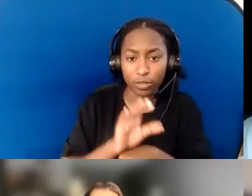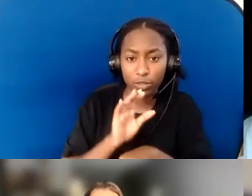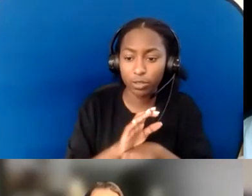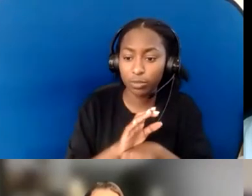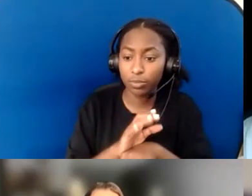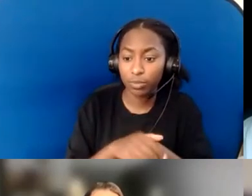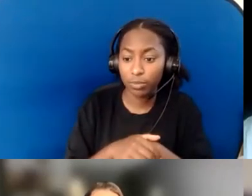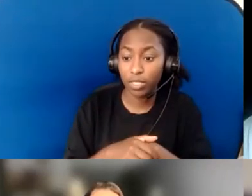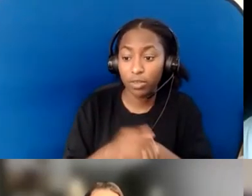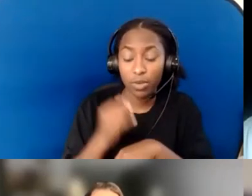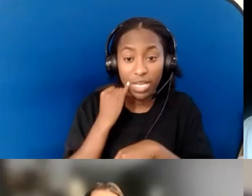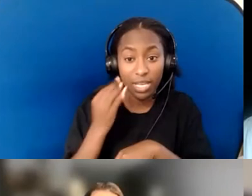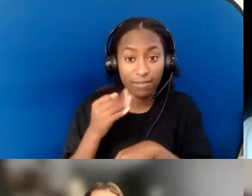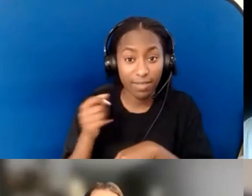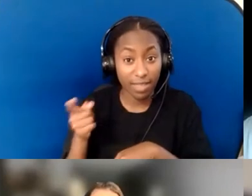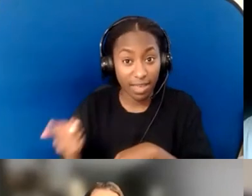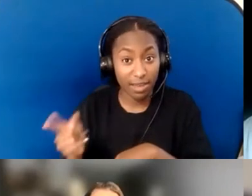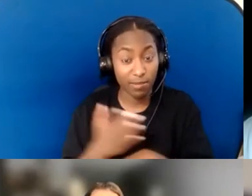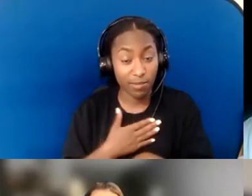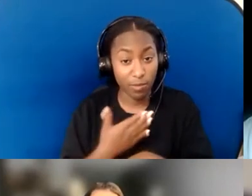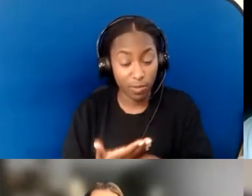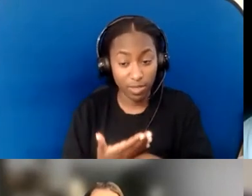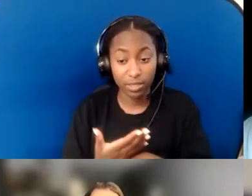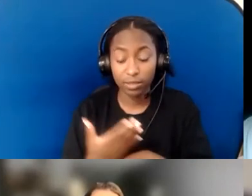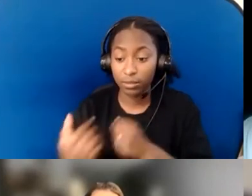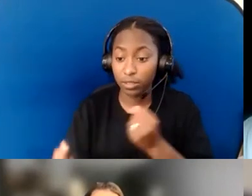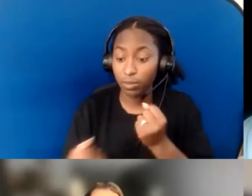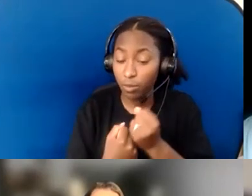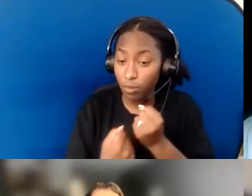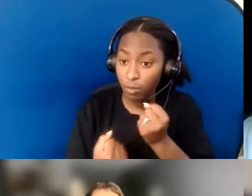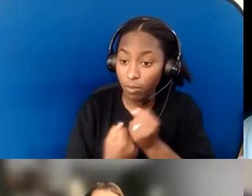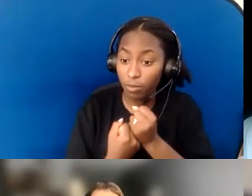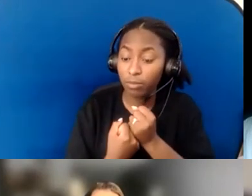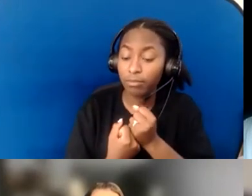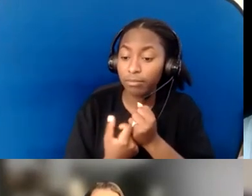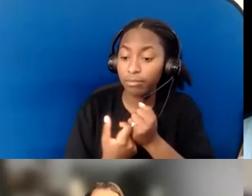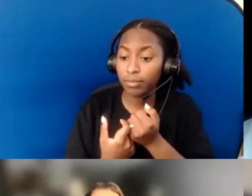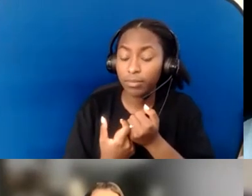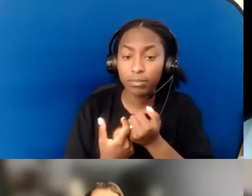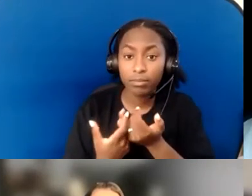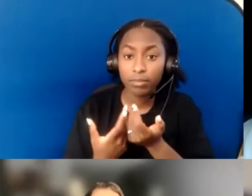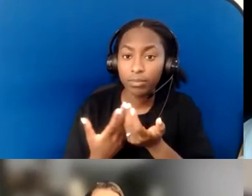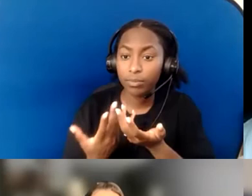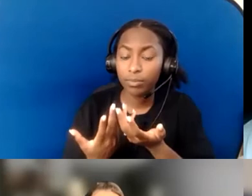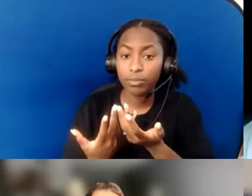where their heart is and to ask them, "What, if any, are the barriers of why you've stopped coming?"